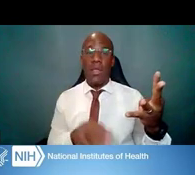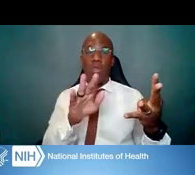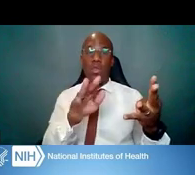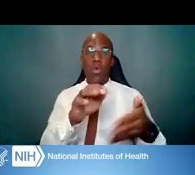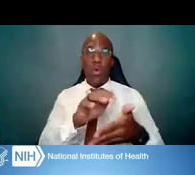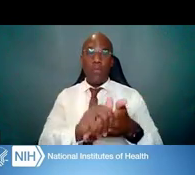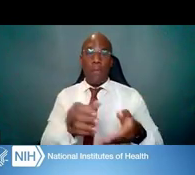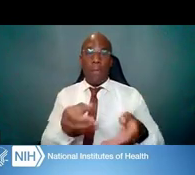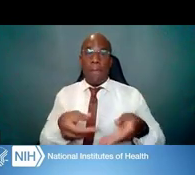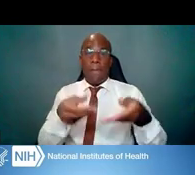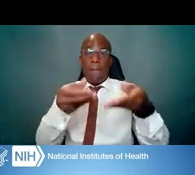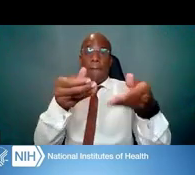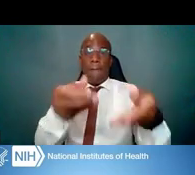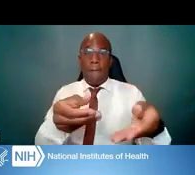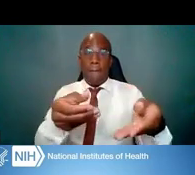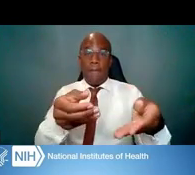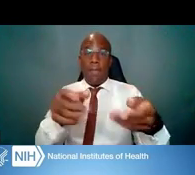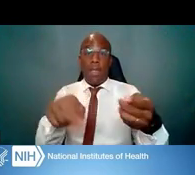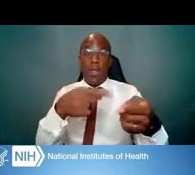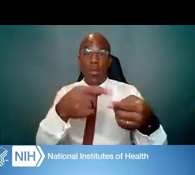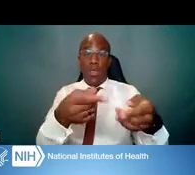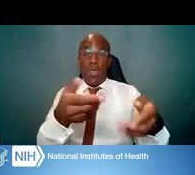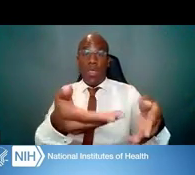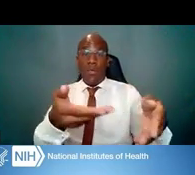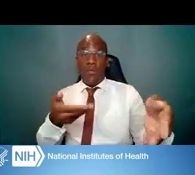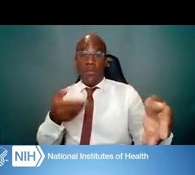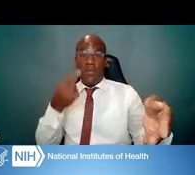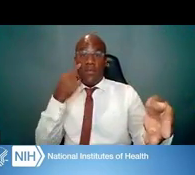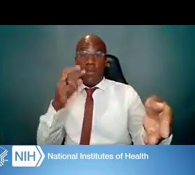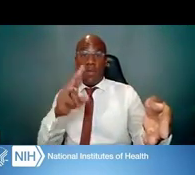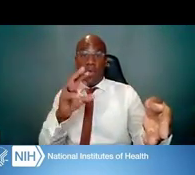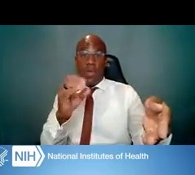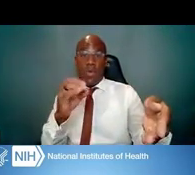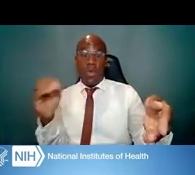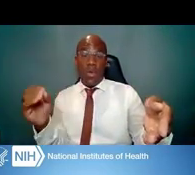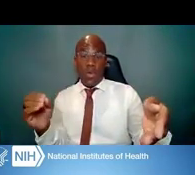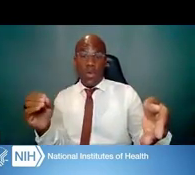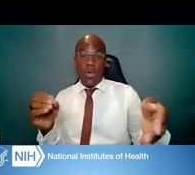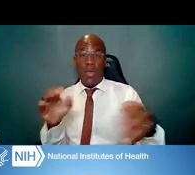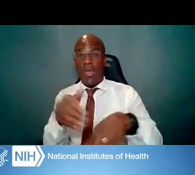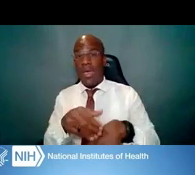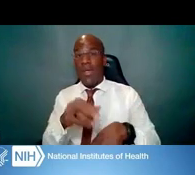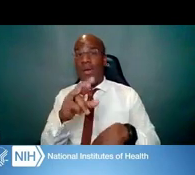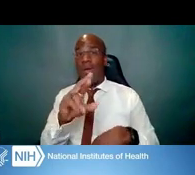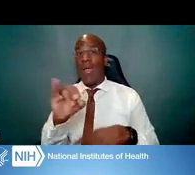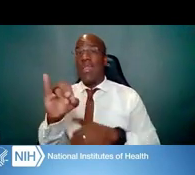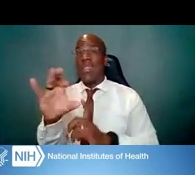When you get the job offer for the R00 at RIC, that review is quite rigorous